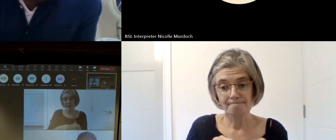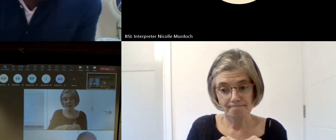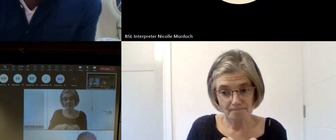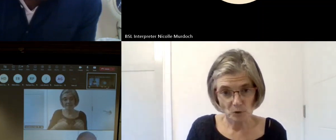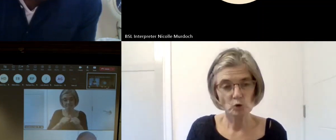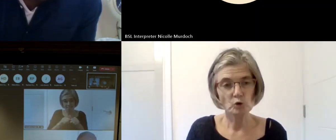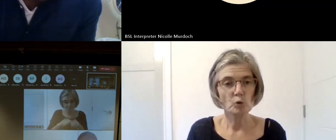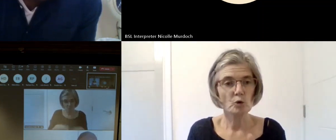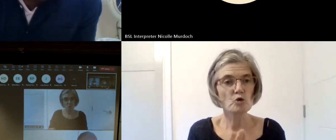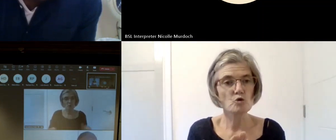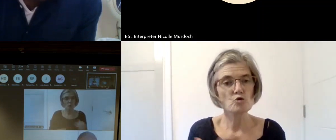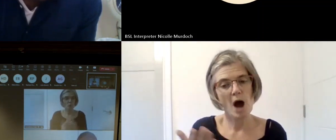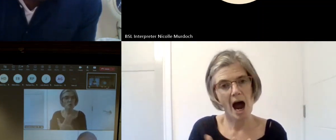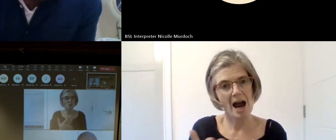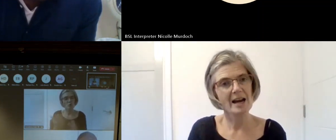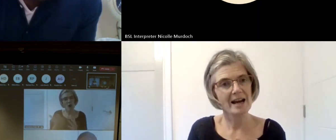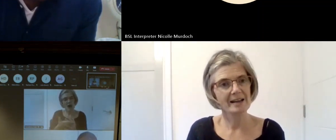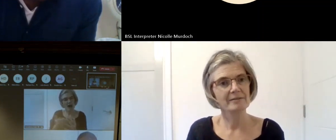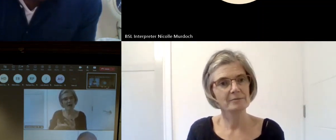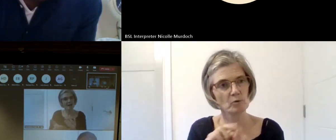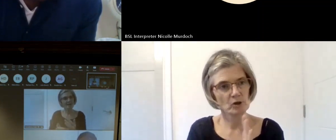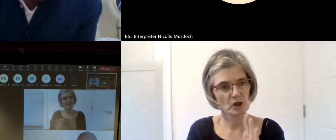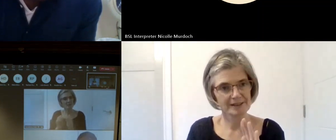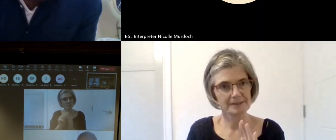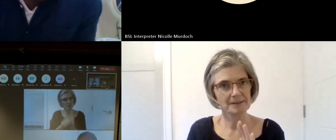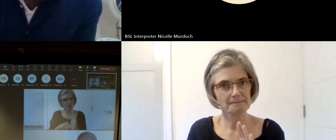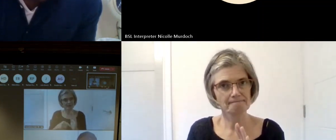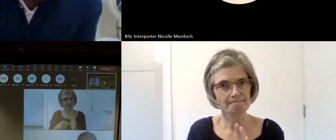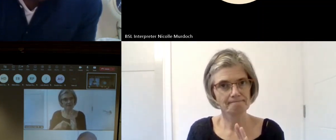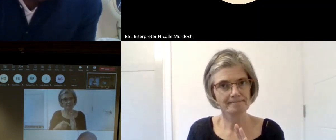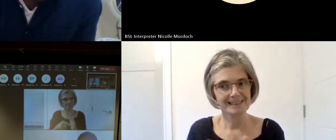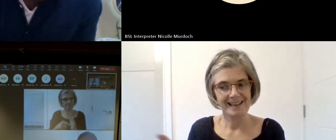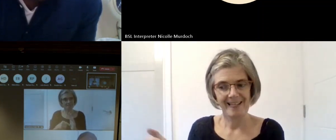archival descriptions from uh collections all over the country and we including Community AR